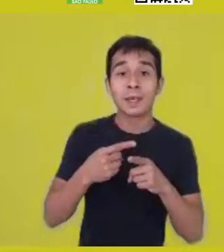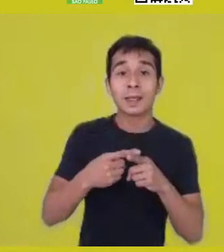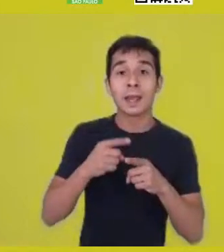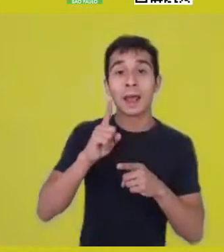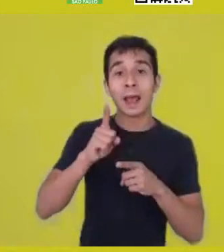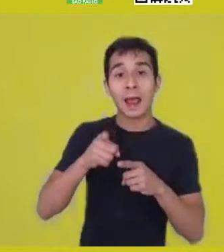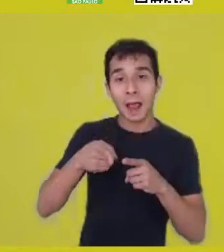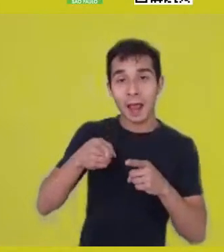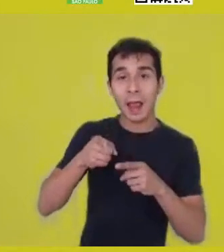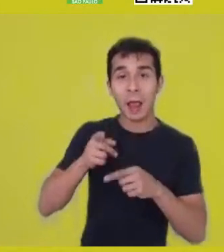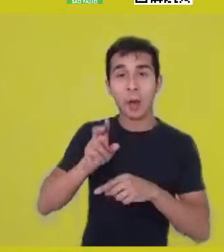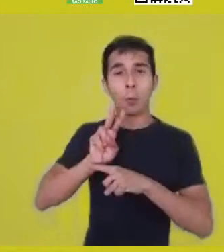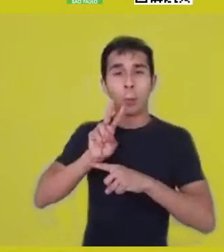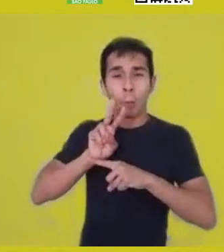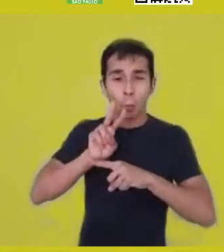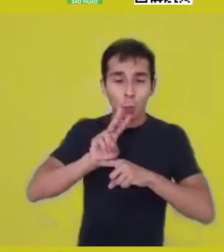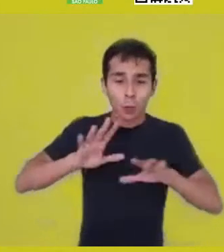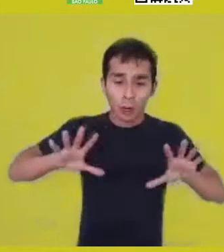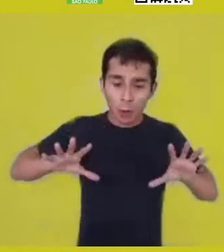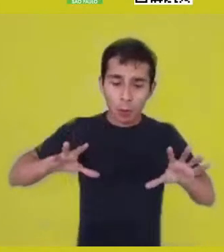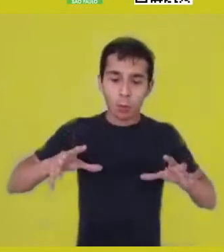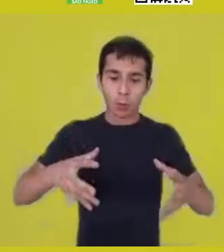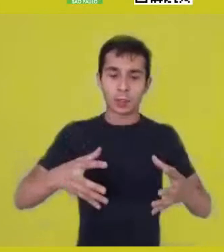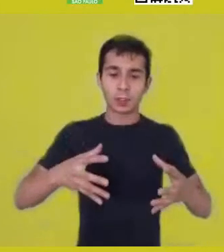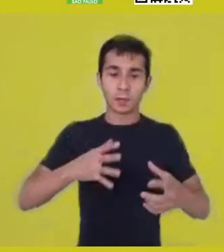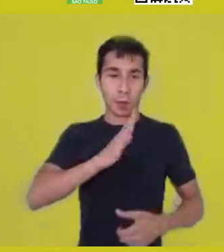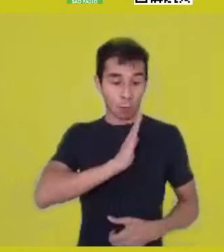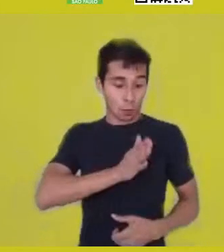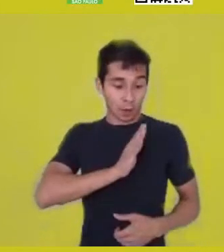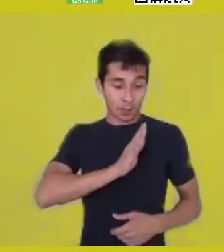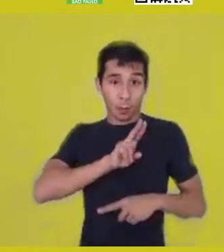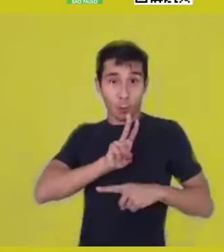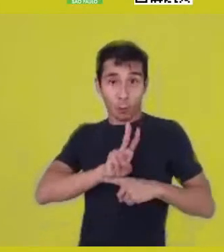this heart that gestates power. We think with our hearts.